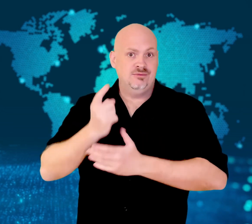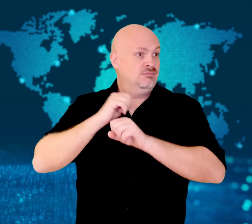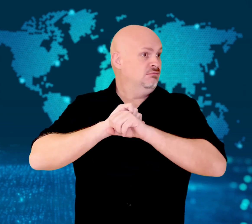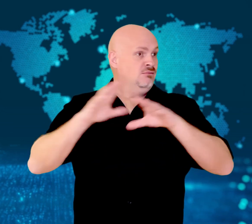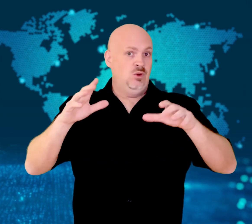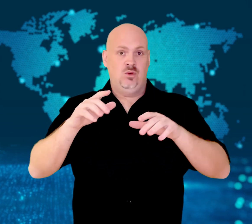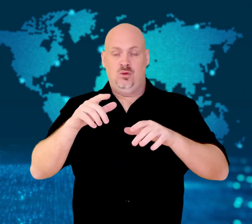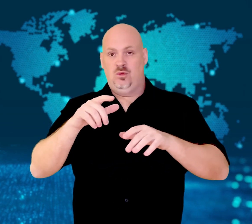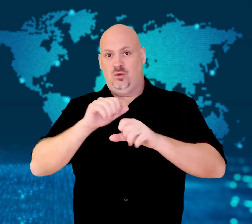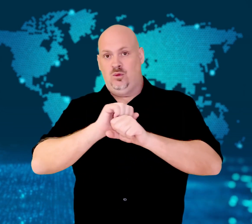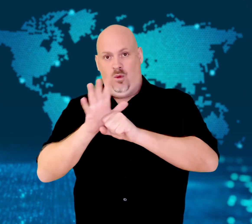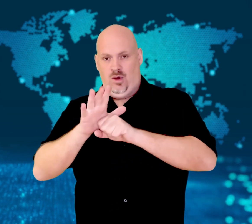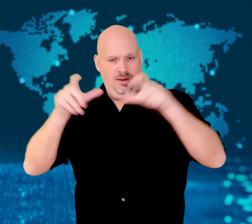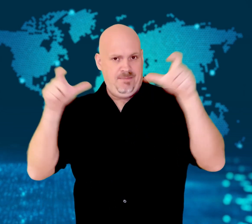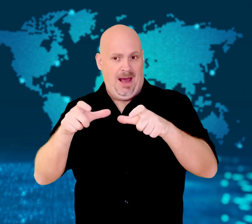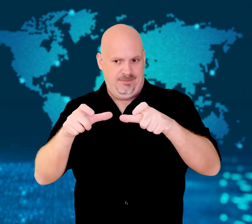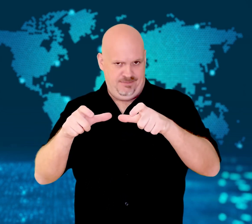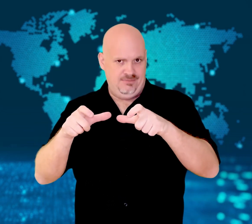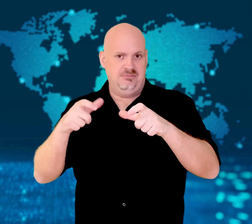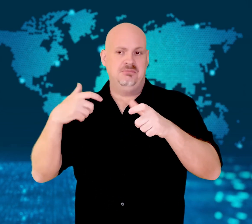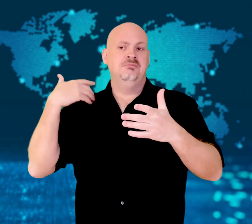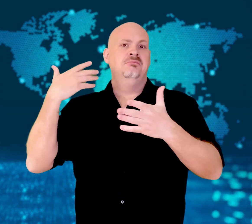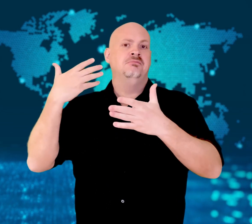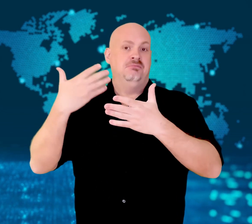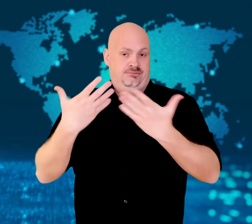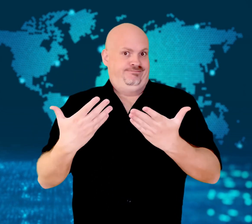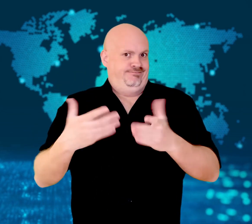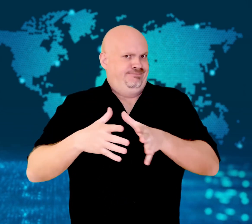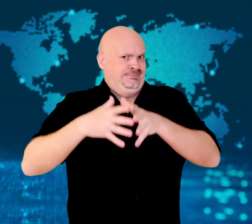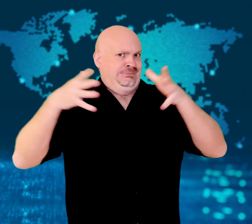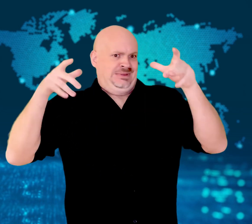first found in 2019.